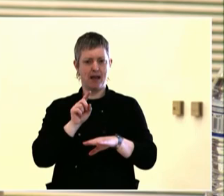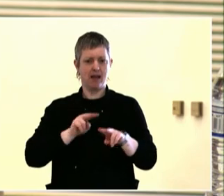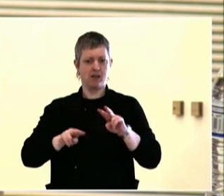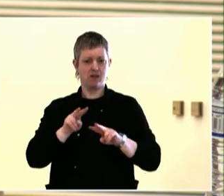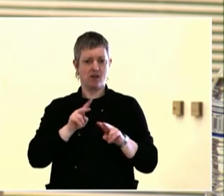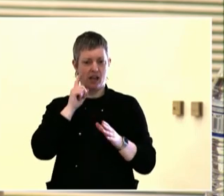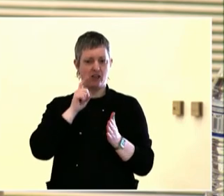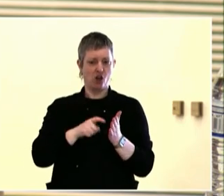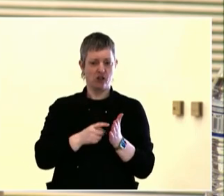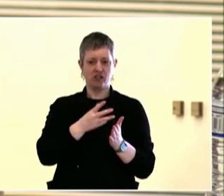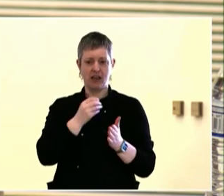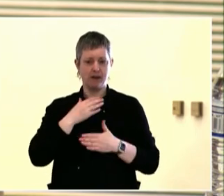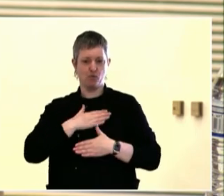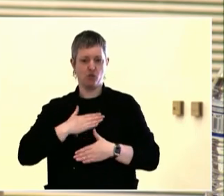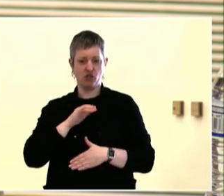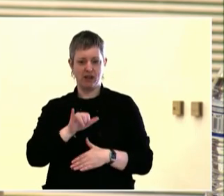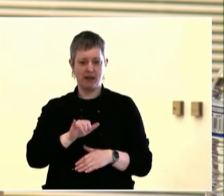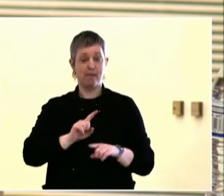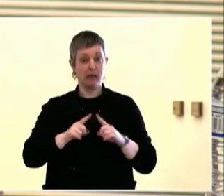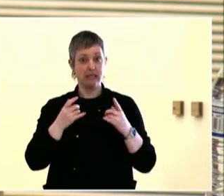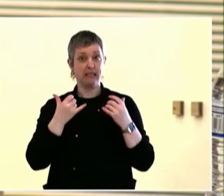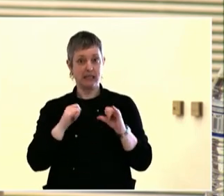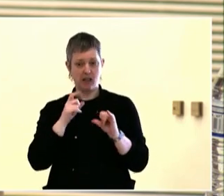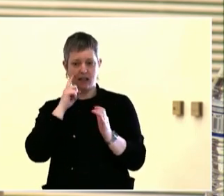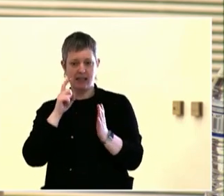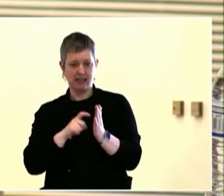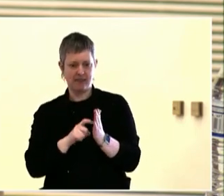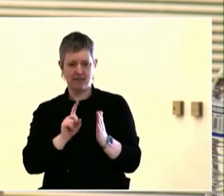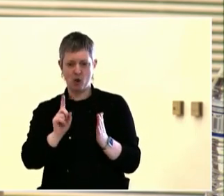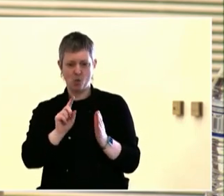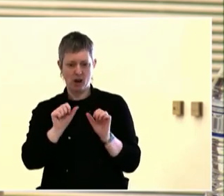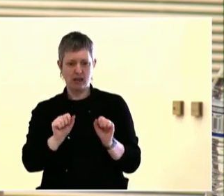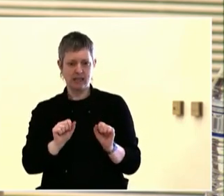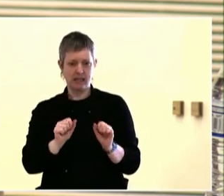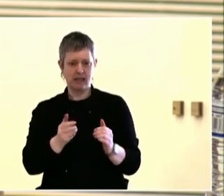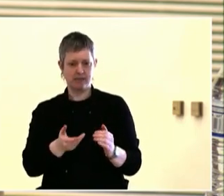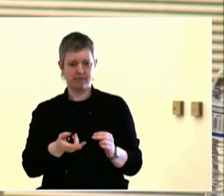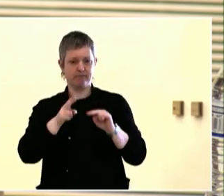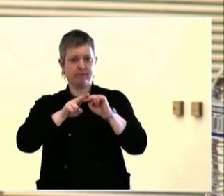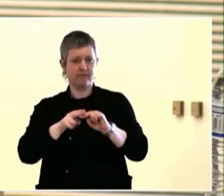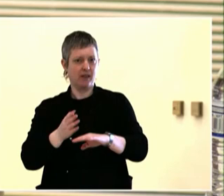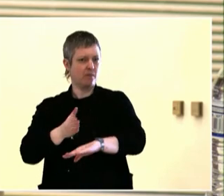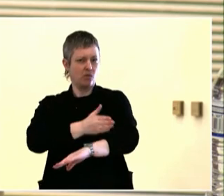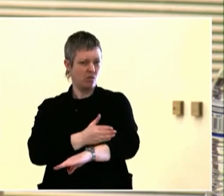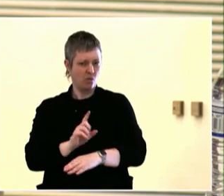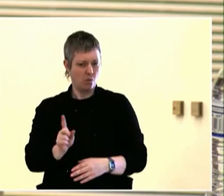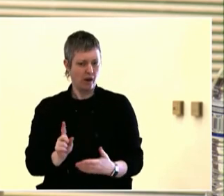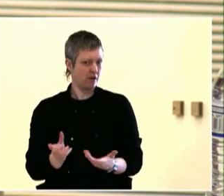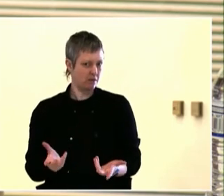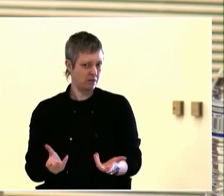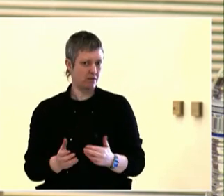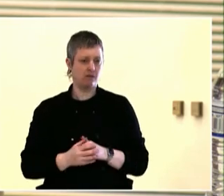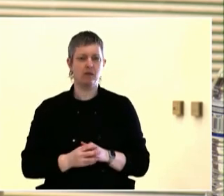your thoughts are about the future of community engagement. And I'm not running off. I'm getting my water bottle.